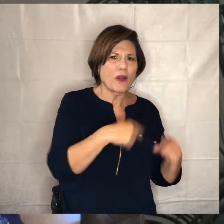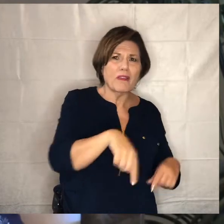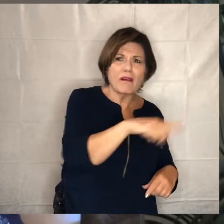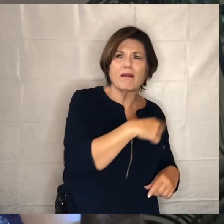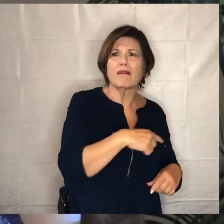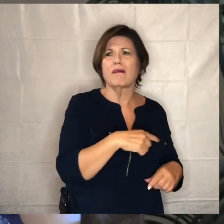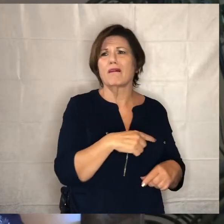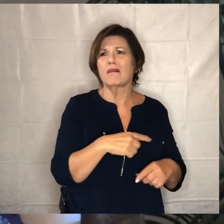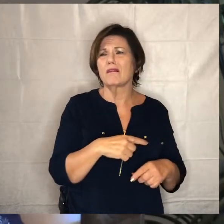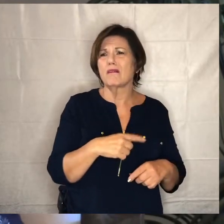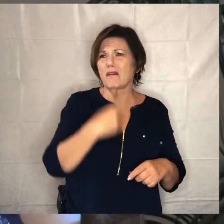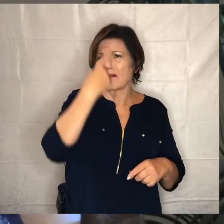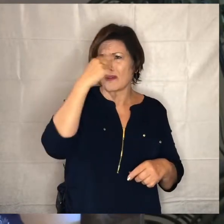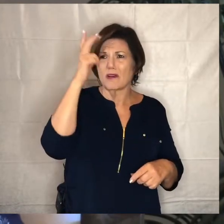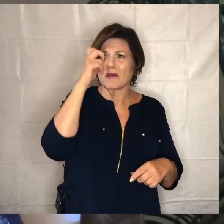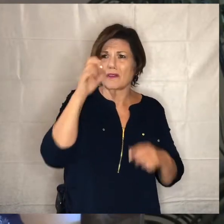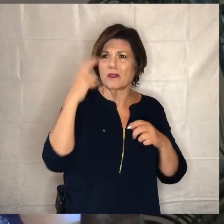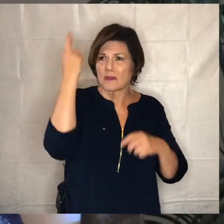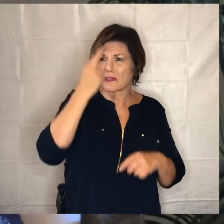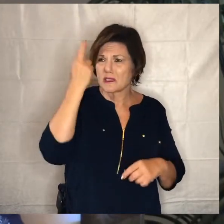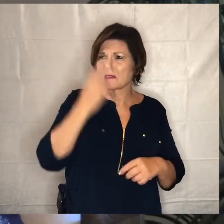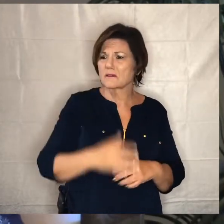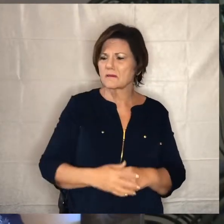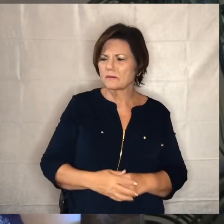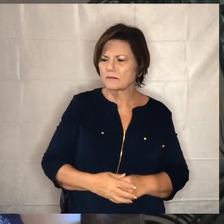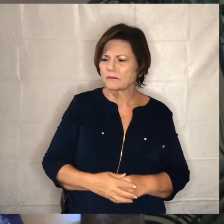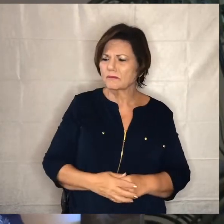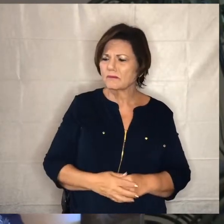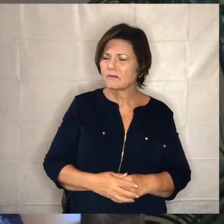or lord people that are here within amongst us who are